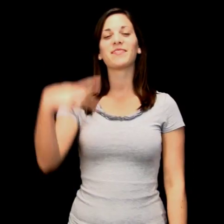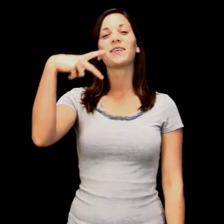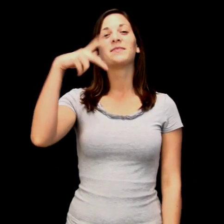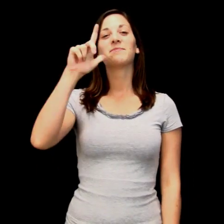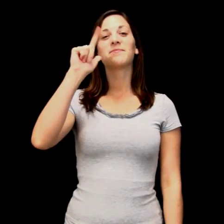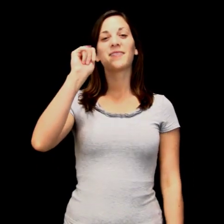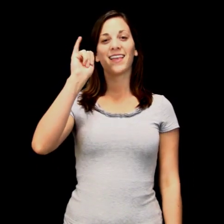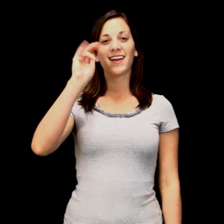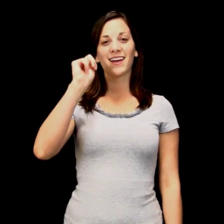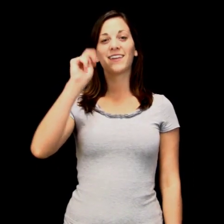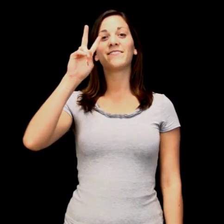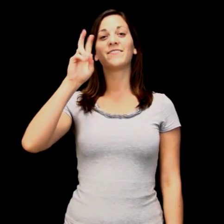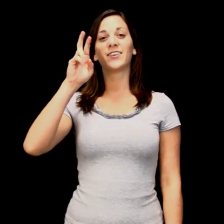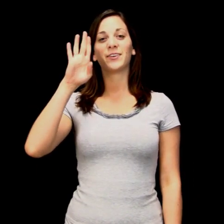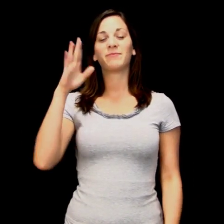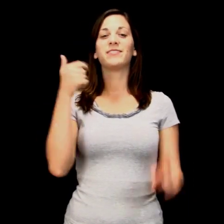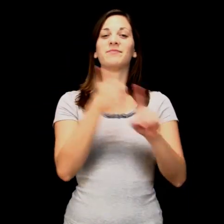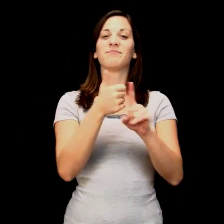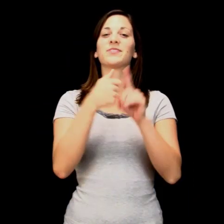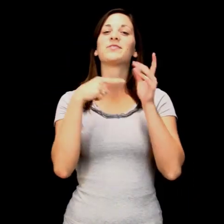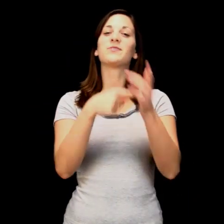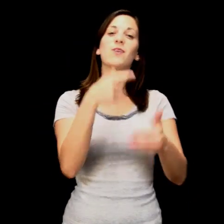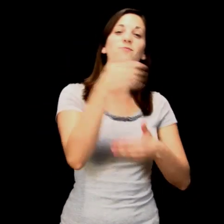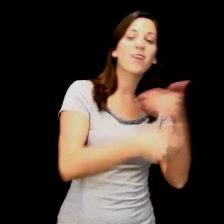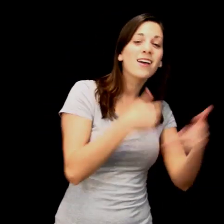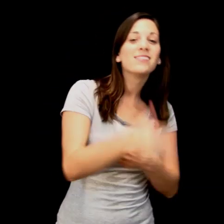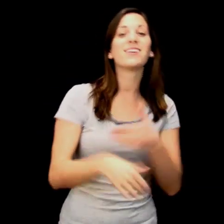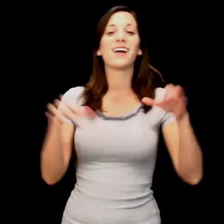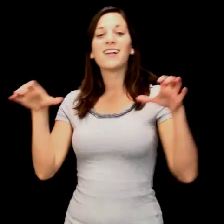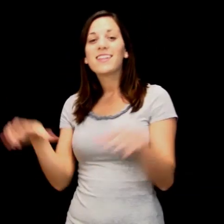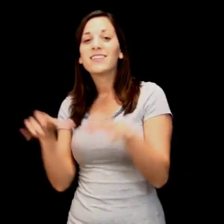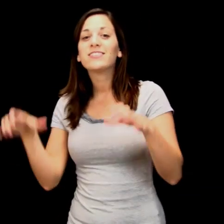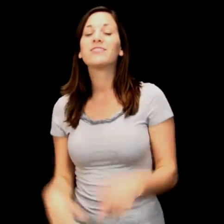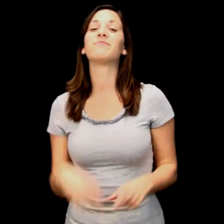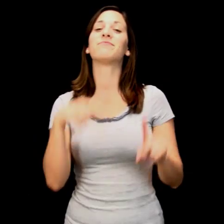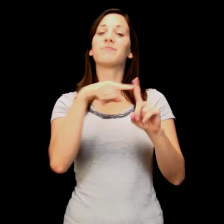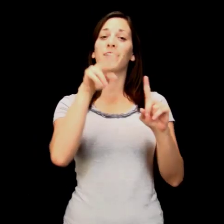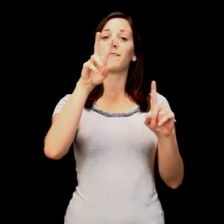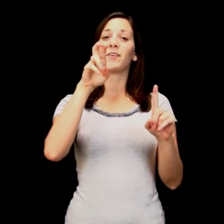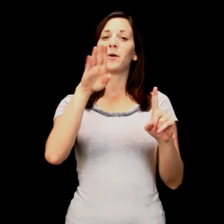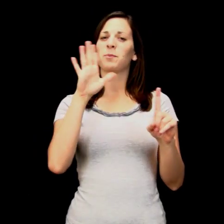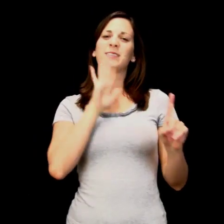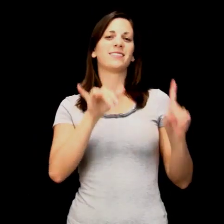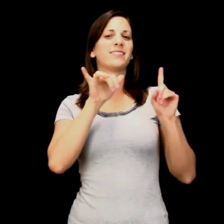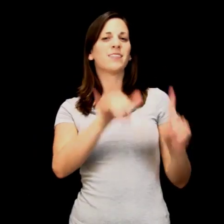Plain verbs show states, processes and actions. The sign for the plain verb remains the same even